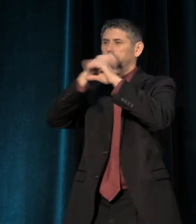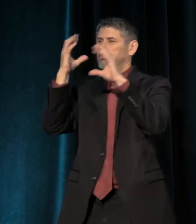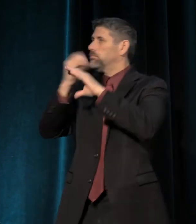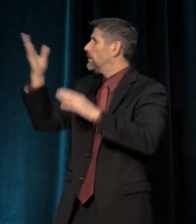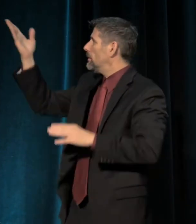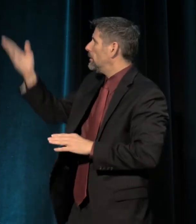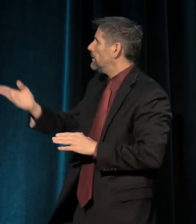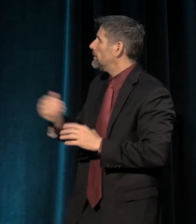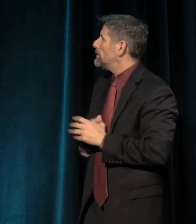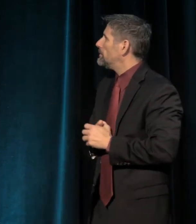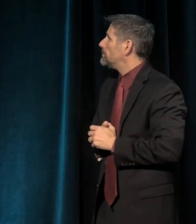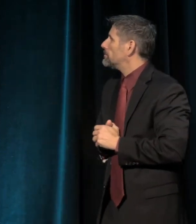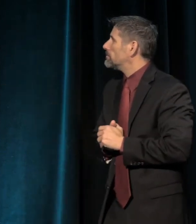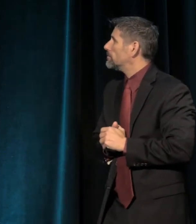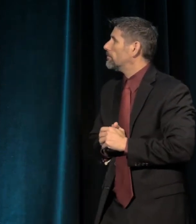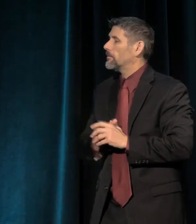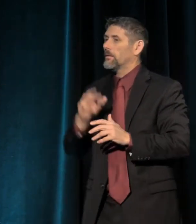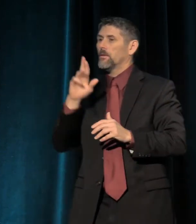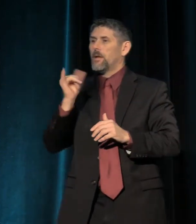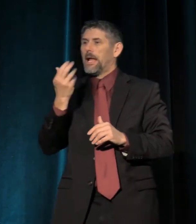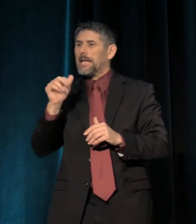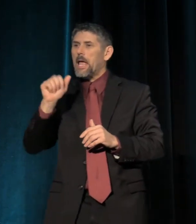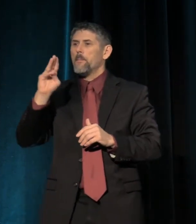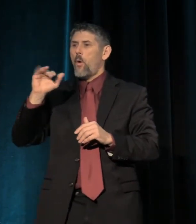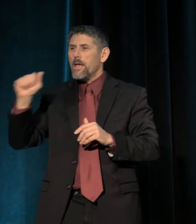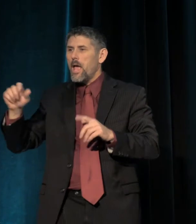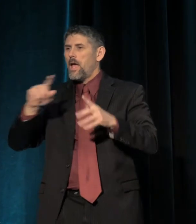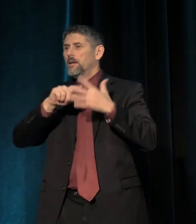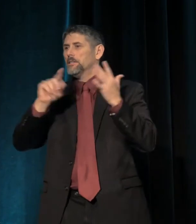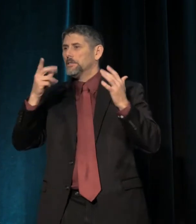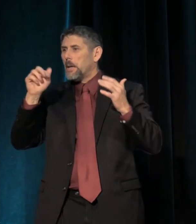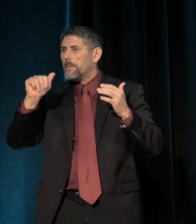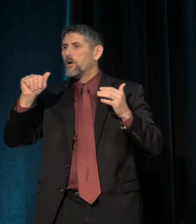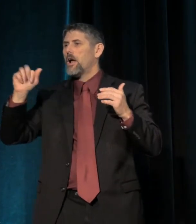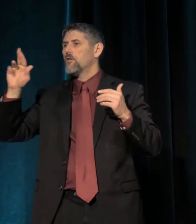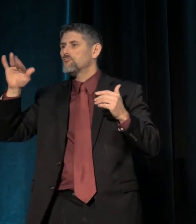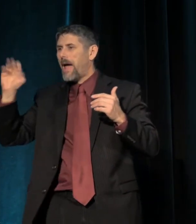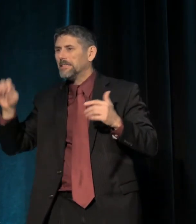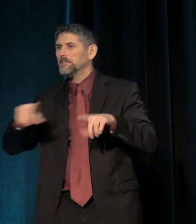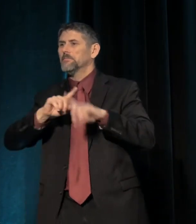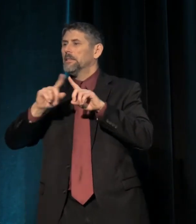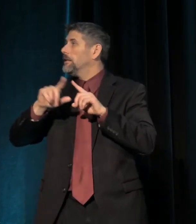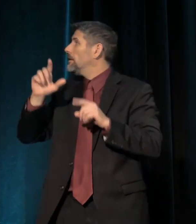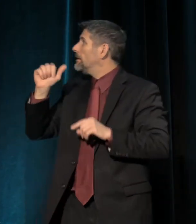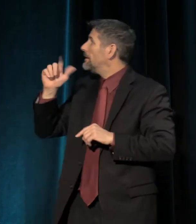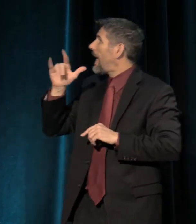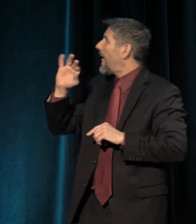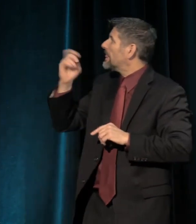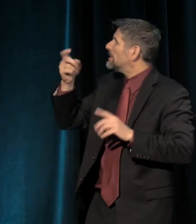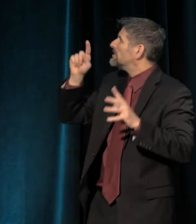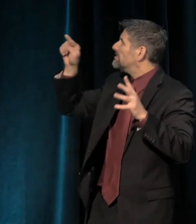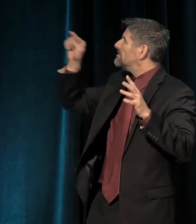Renisha McBride and Rekia Boyd, Tamir Rice, Alex Nieto, so many more.